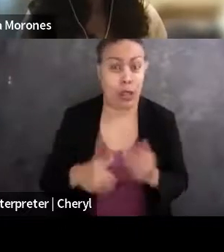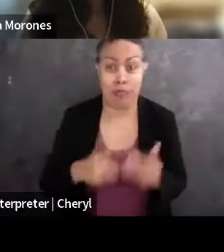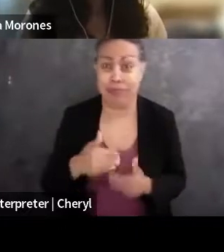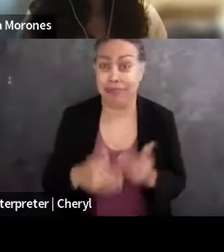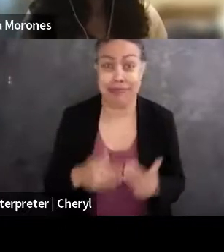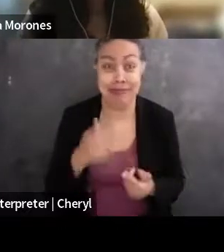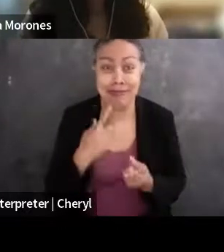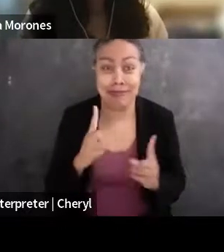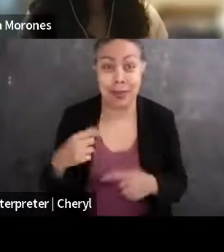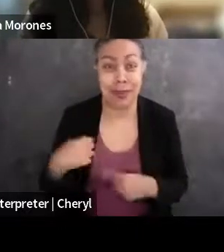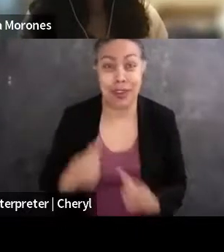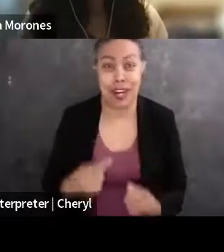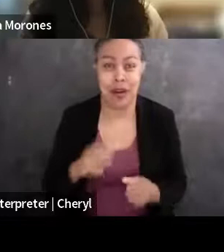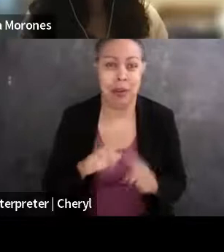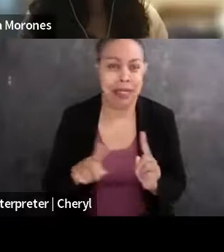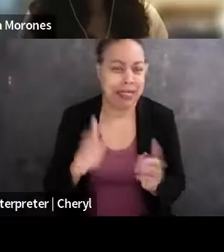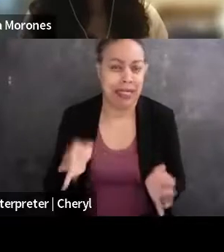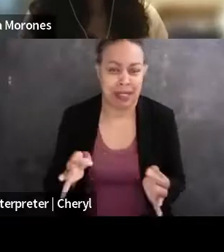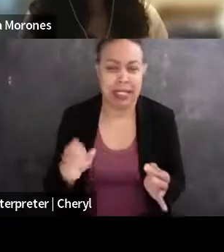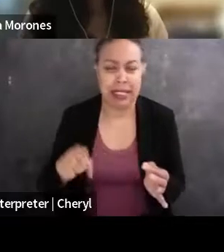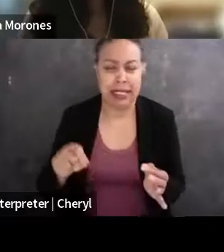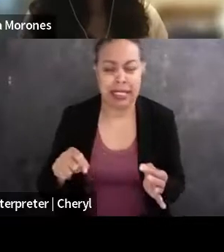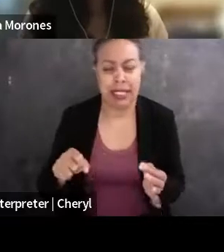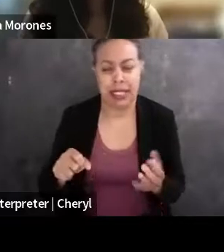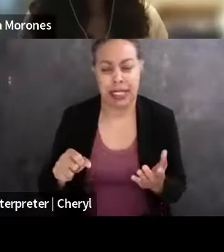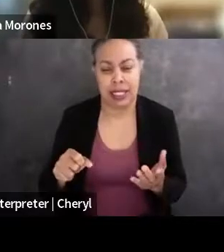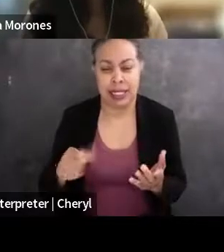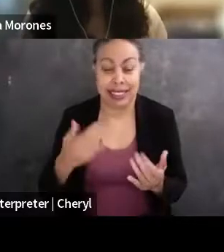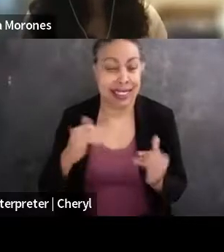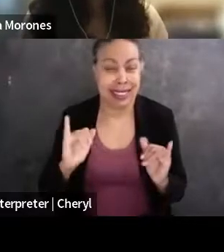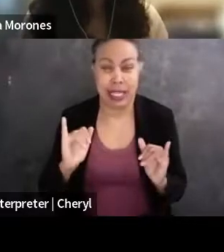But yeah, definitely was and still is a consideration,